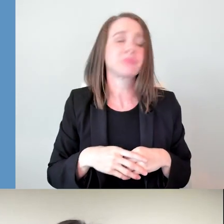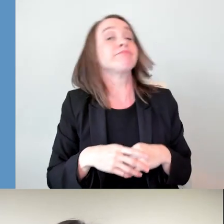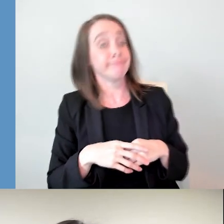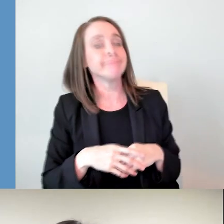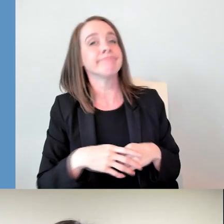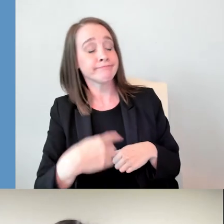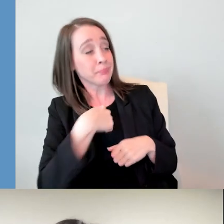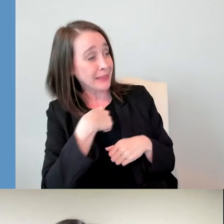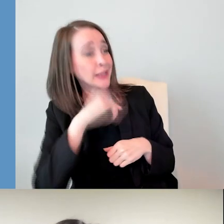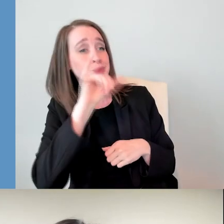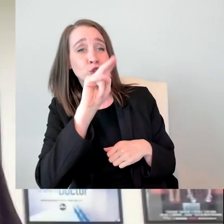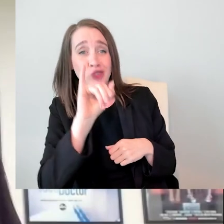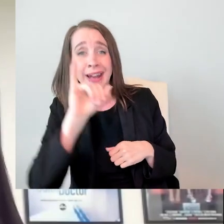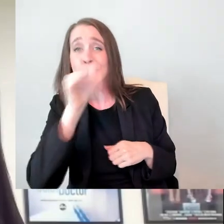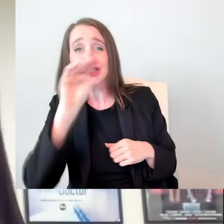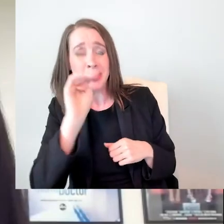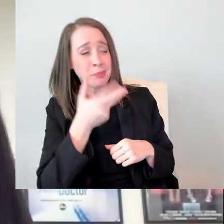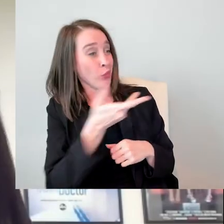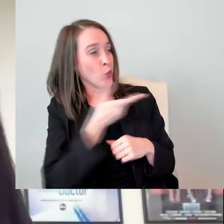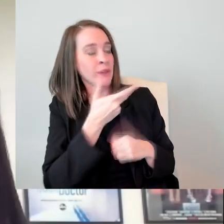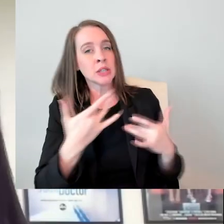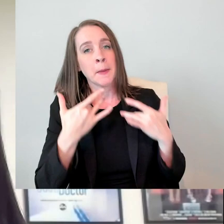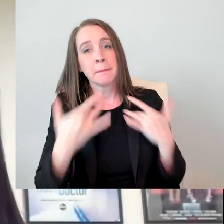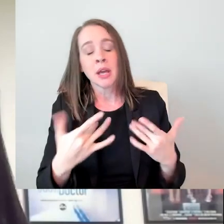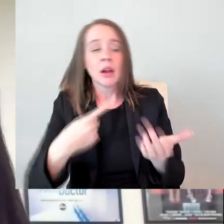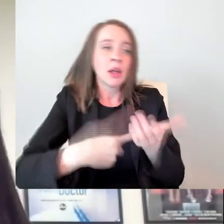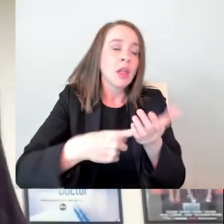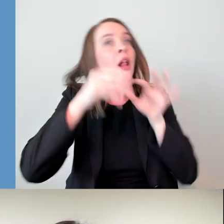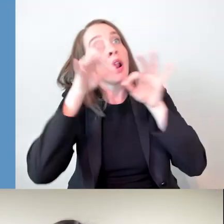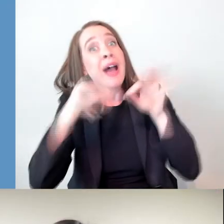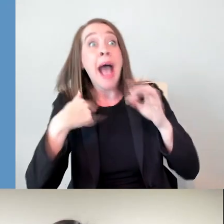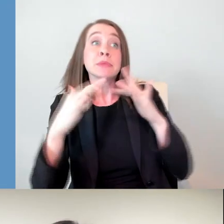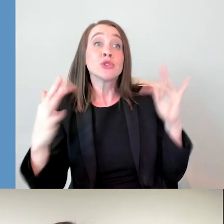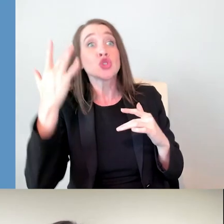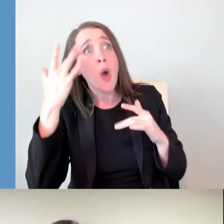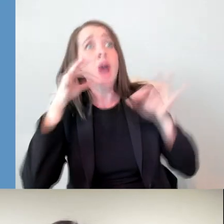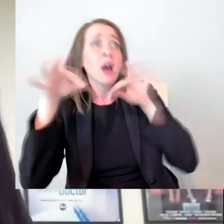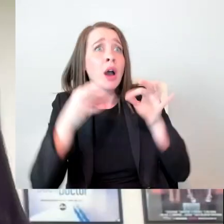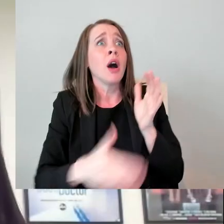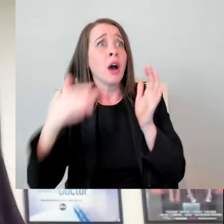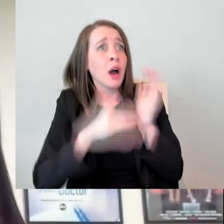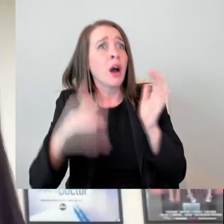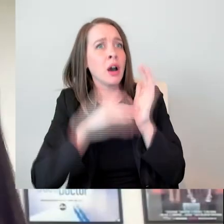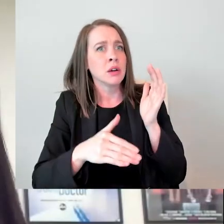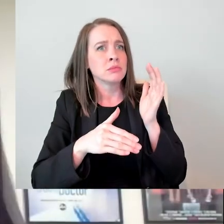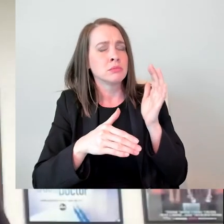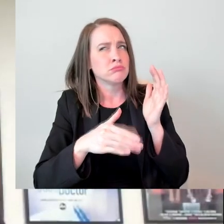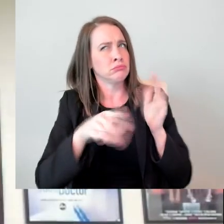with these disabilities, right? An area that we did have a say in is the area that we studied and we practice. But we're still not being brought